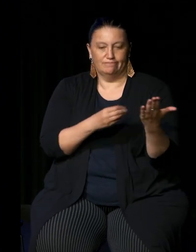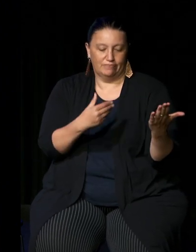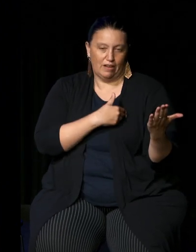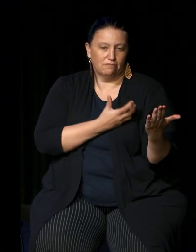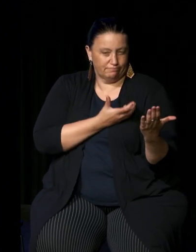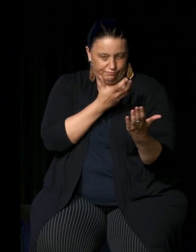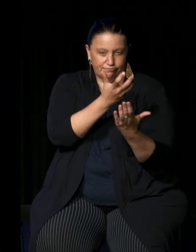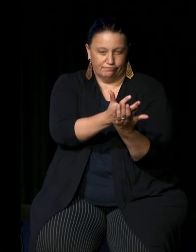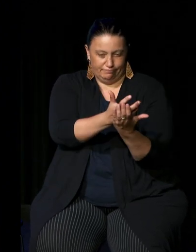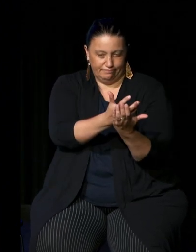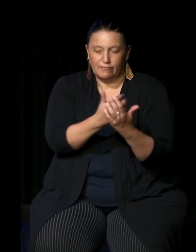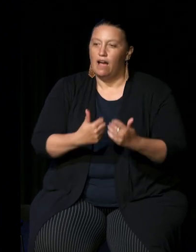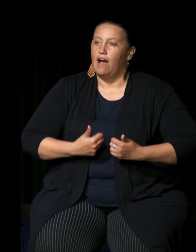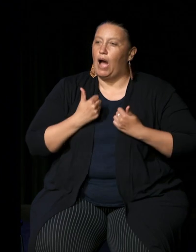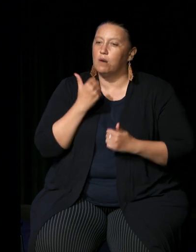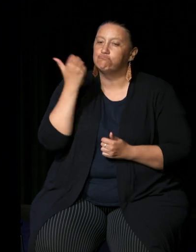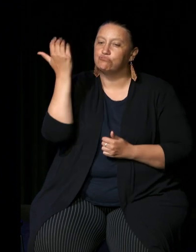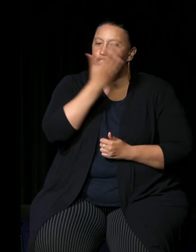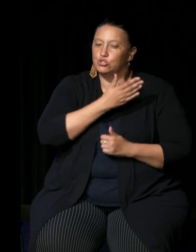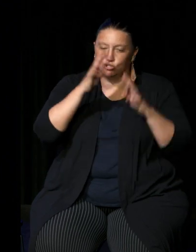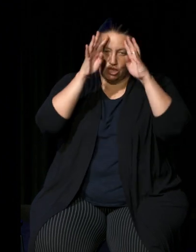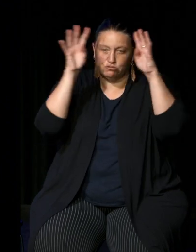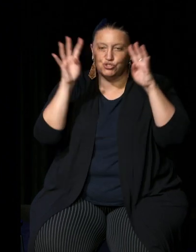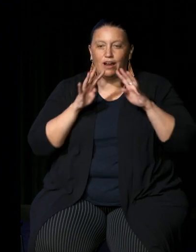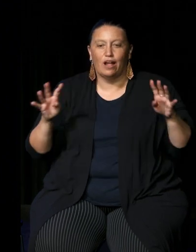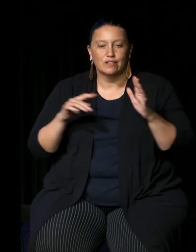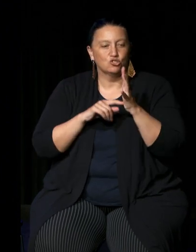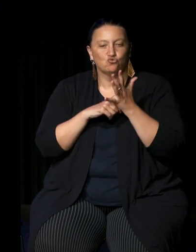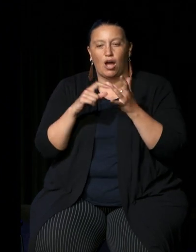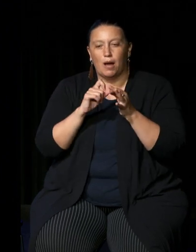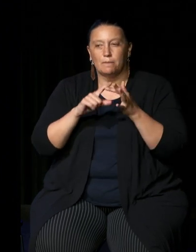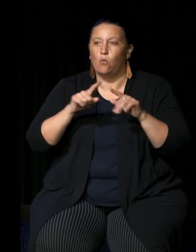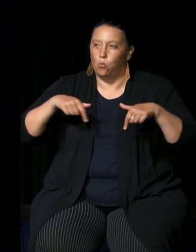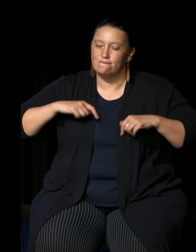Our Aboriginal and Torres Strait Islander tribes were first Sovereign nations of the